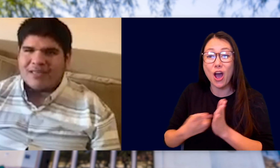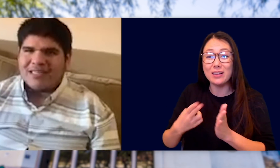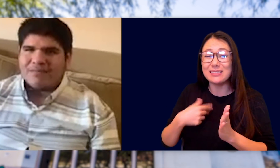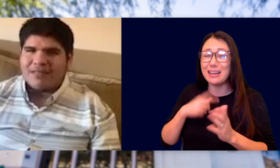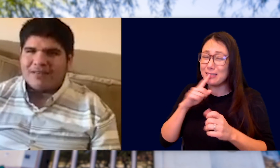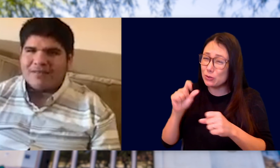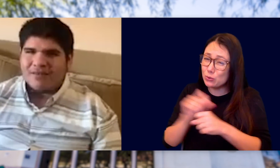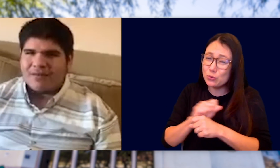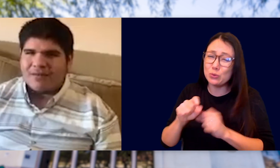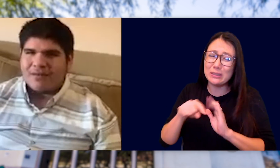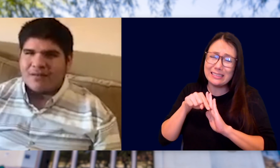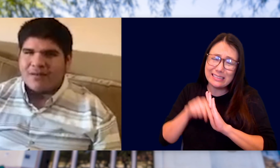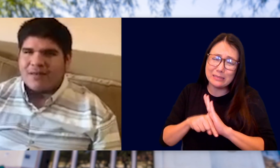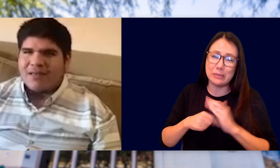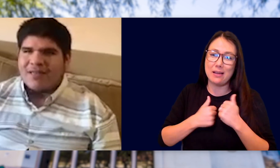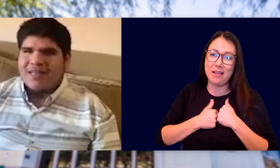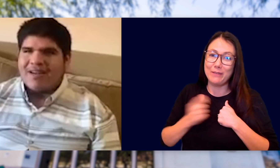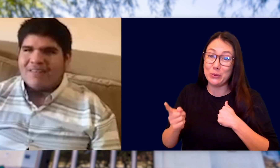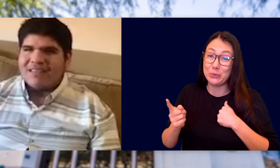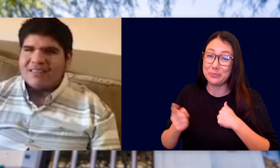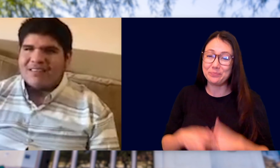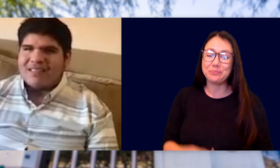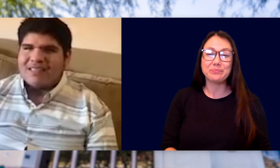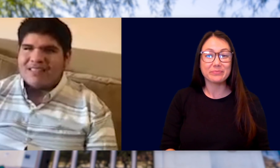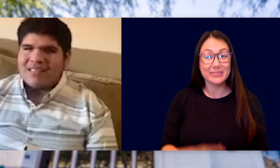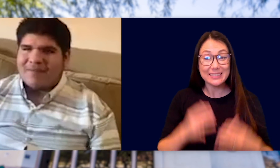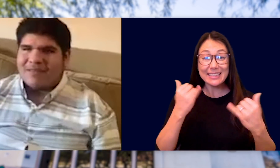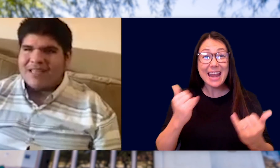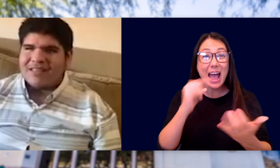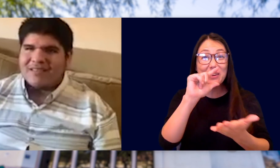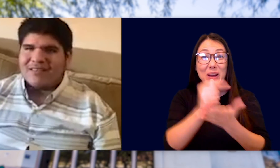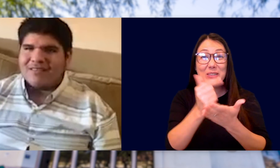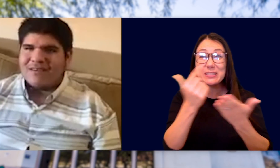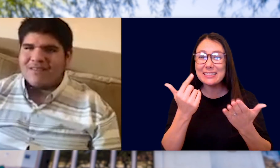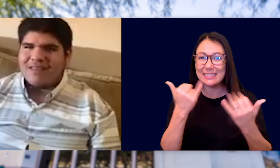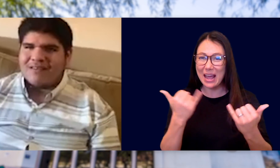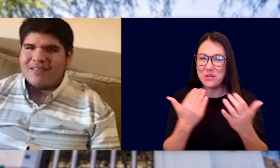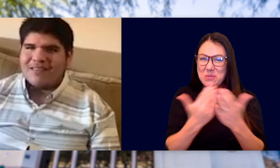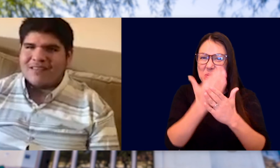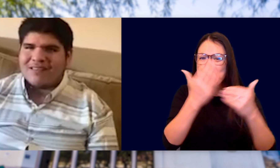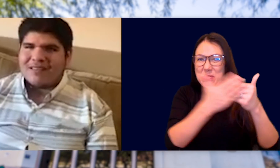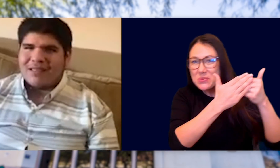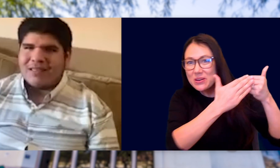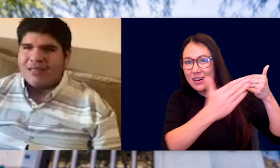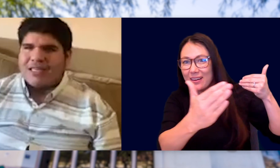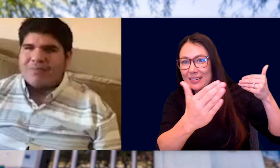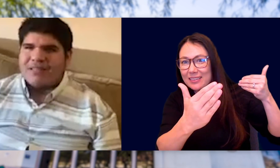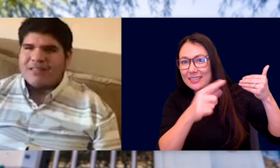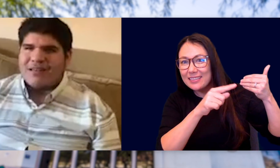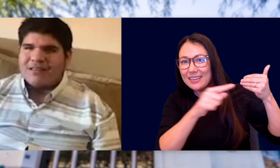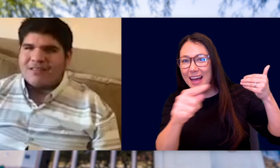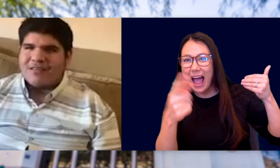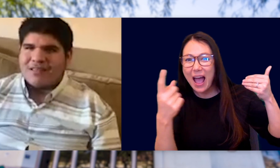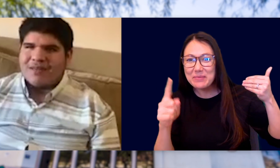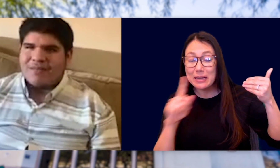AND DEEPLY LOVE YOU. NOW GRADUATES, IT'S TIME TO TAKE THIS NEW ROAD THAT AWAITS US. IT'S BEEN A LONG JOURNEY,